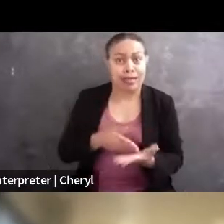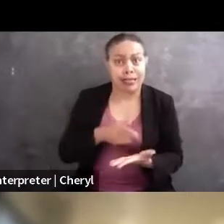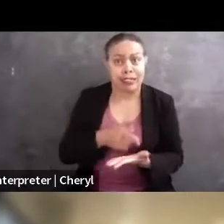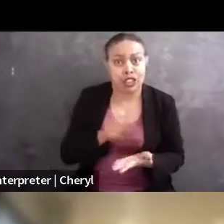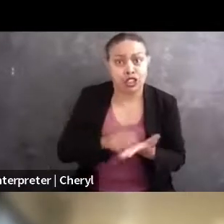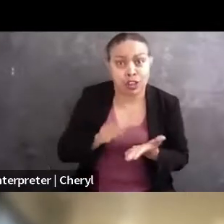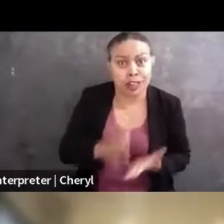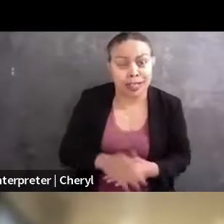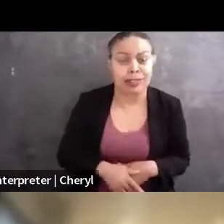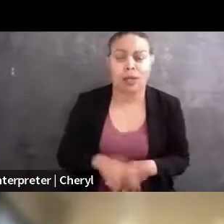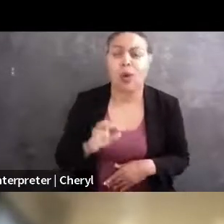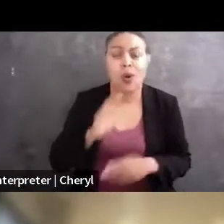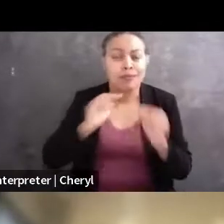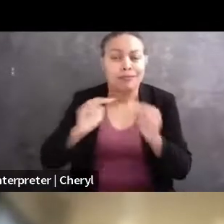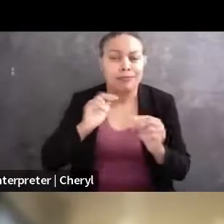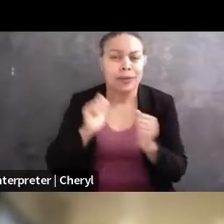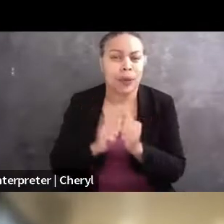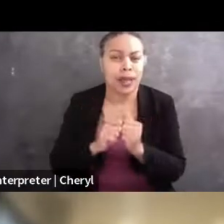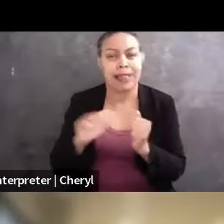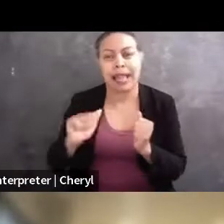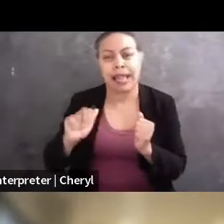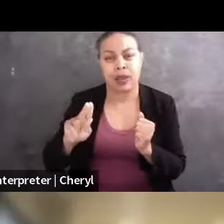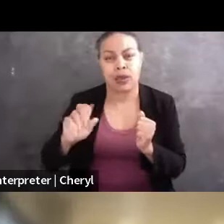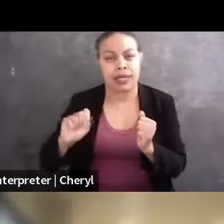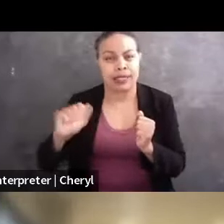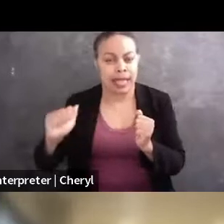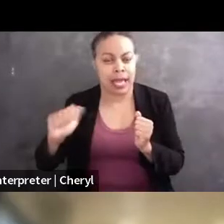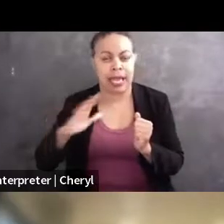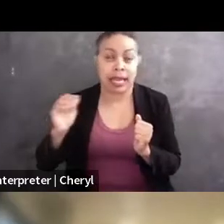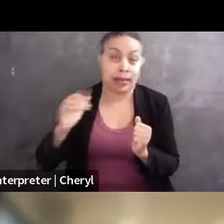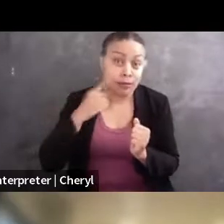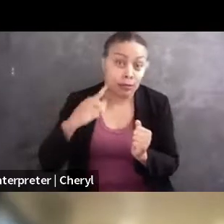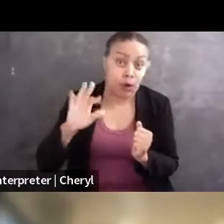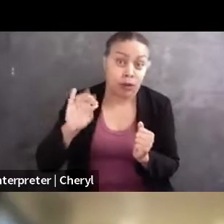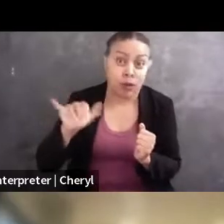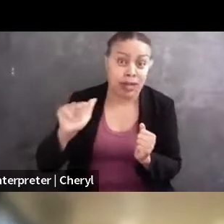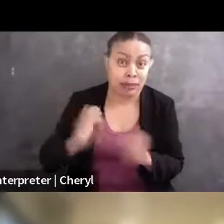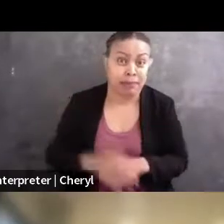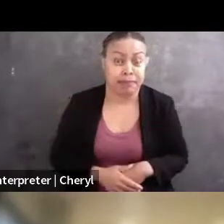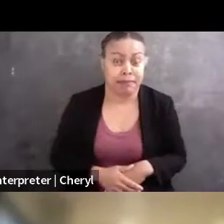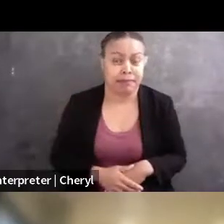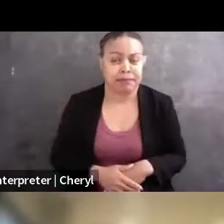even negotiating with an AUSA in a FOIA case. And it's something that this job has really opened up